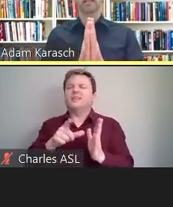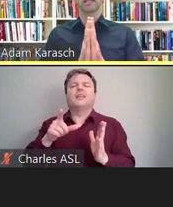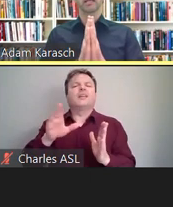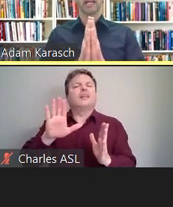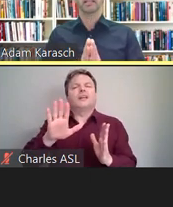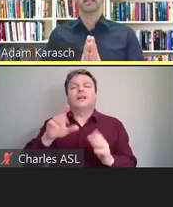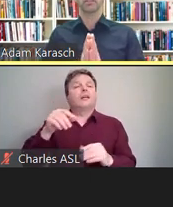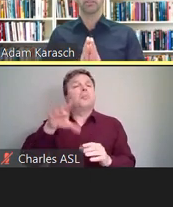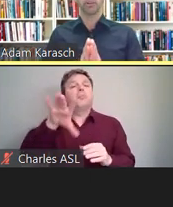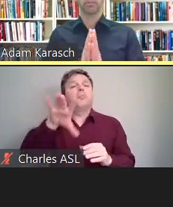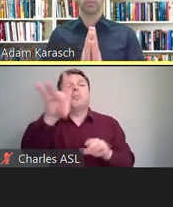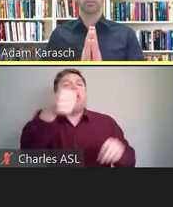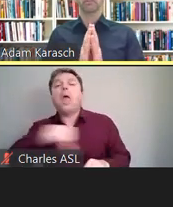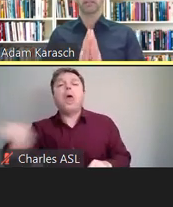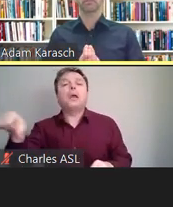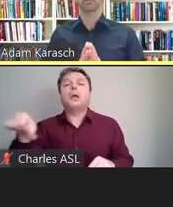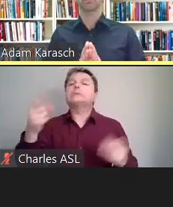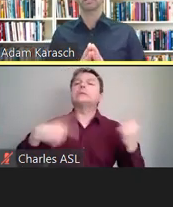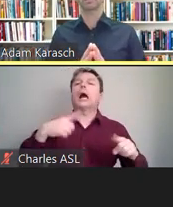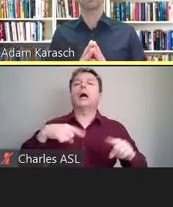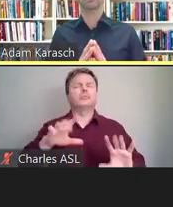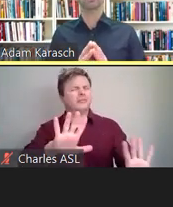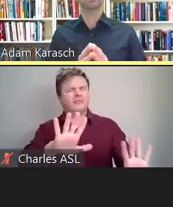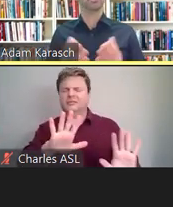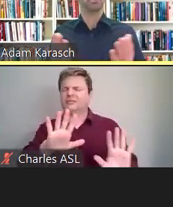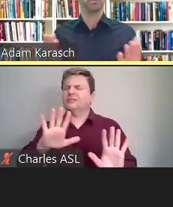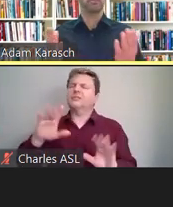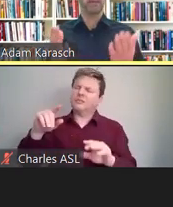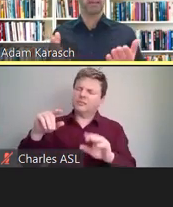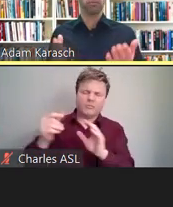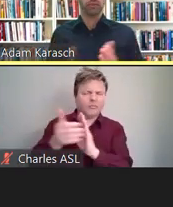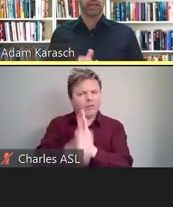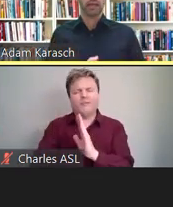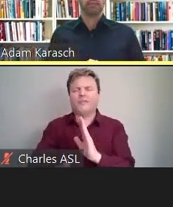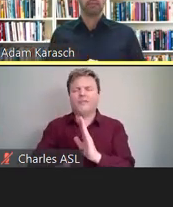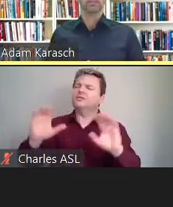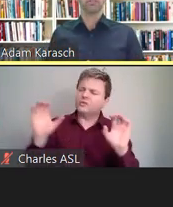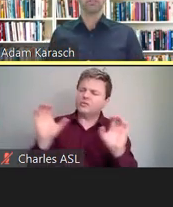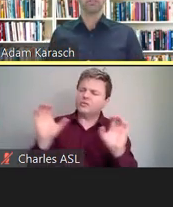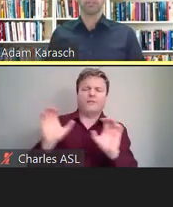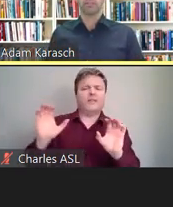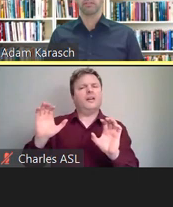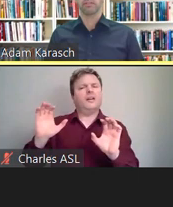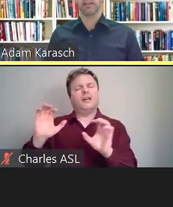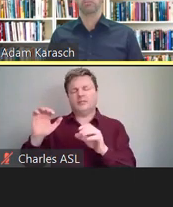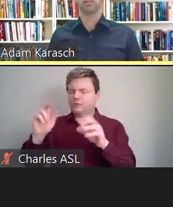ASL interpreters to cover your meetings to ensure that the best real-time service is available,